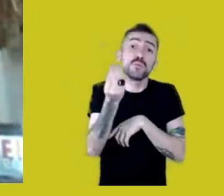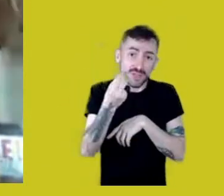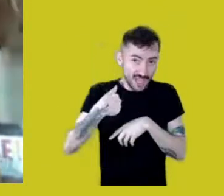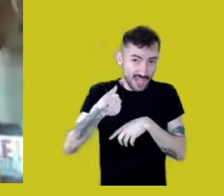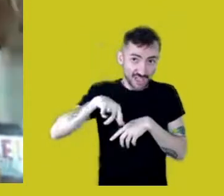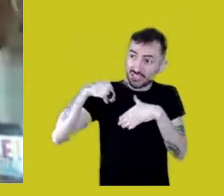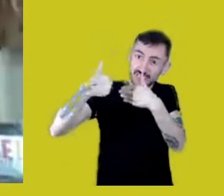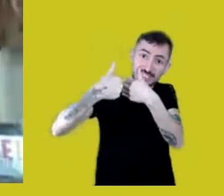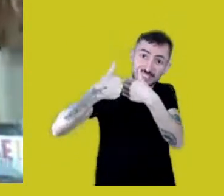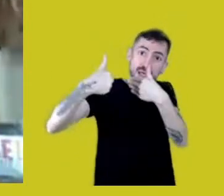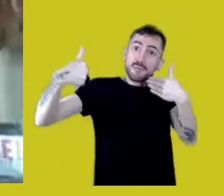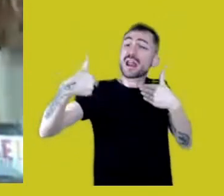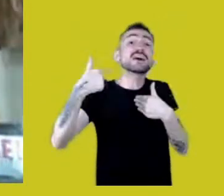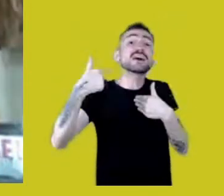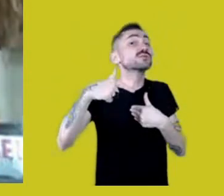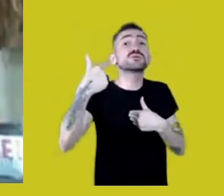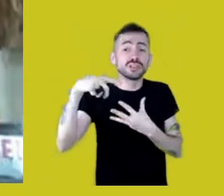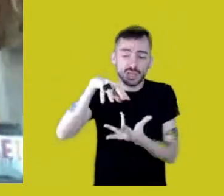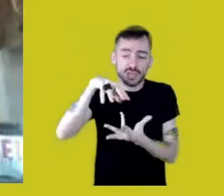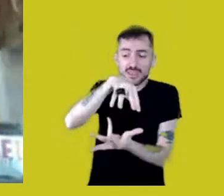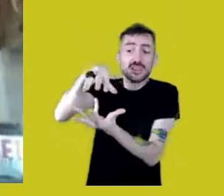we’re children of the Earth.